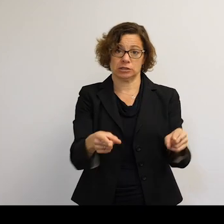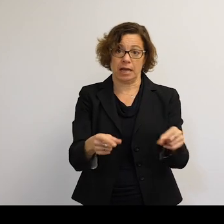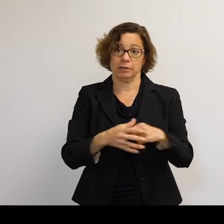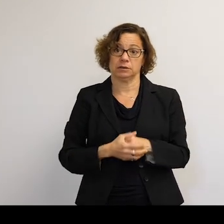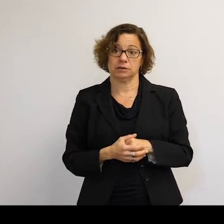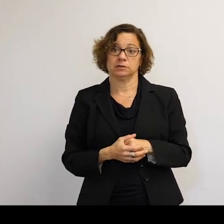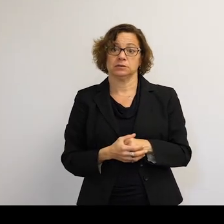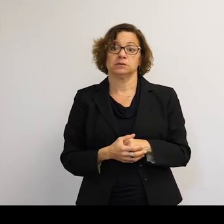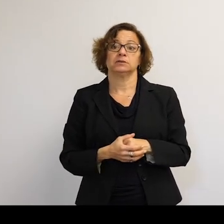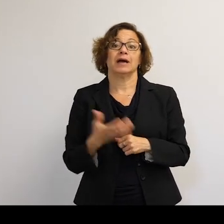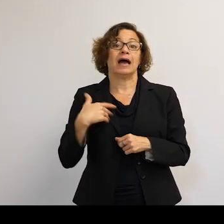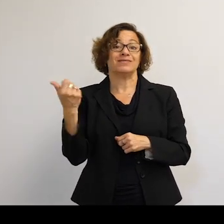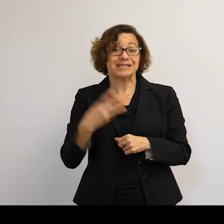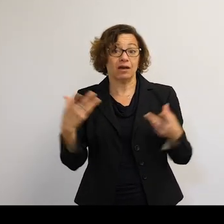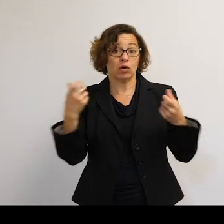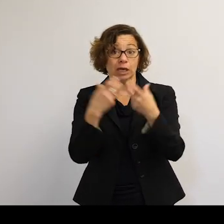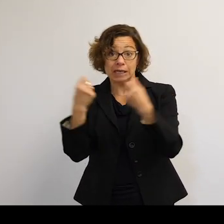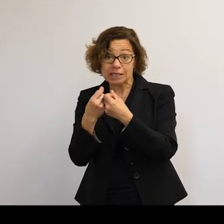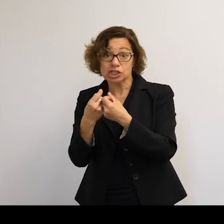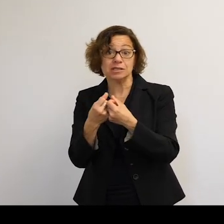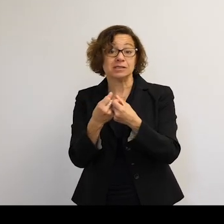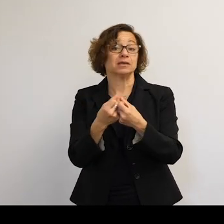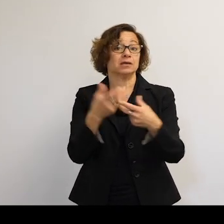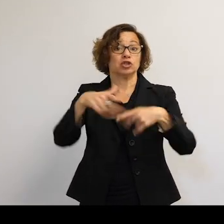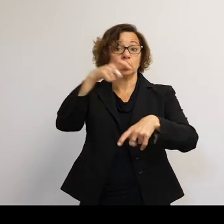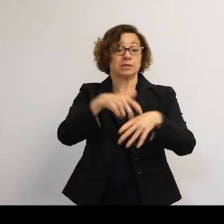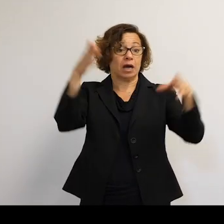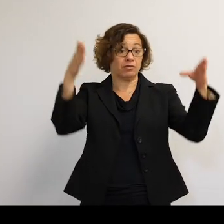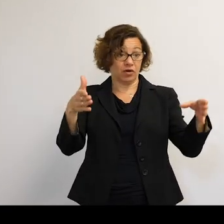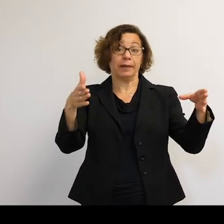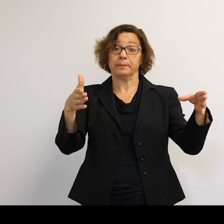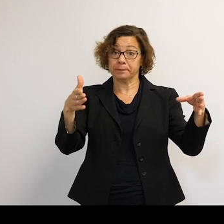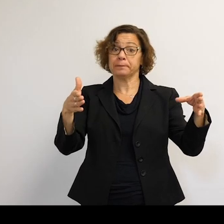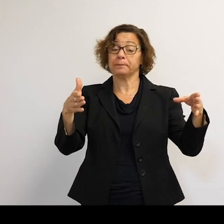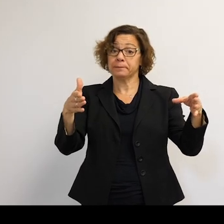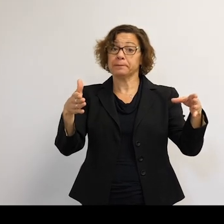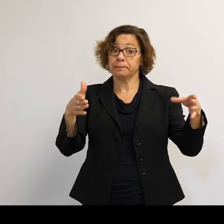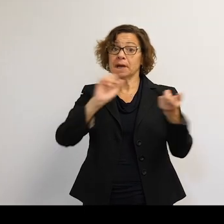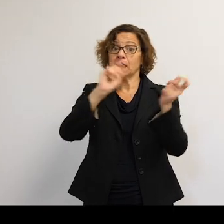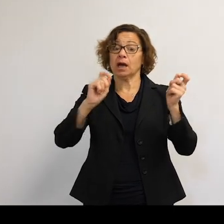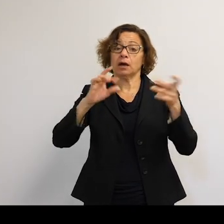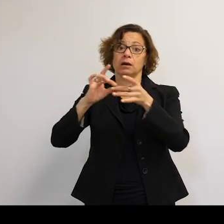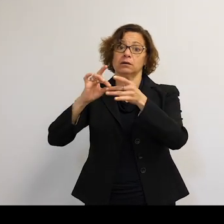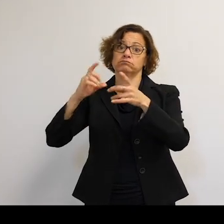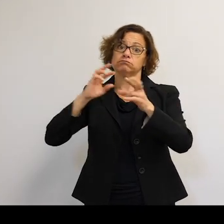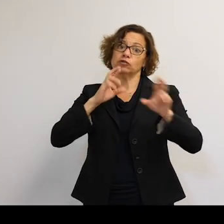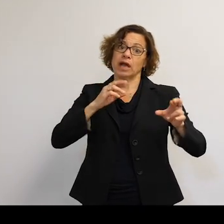If you have a number of those collisions in a short period of time, you could get a chain reaction where those objects start hitting